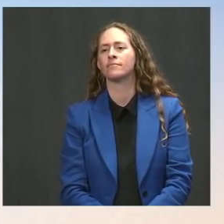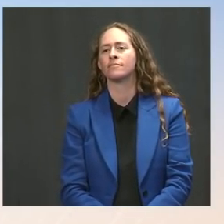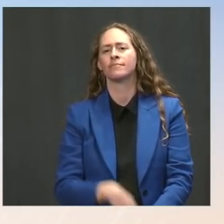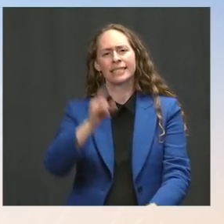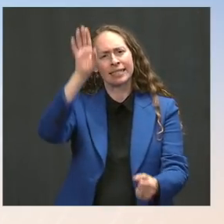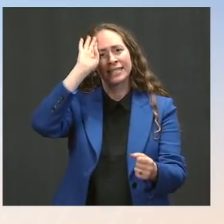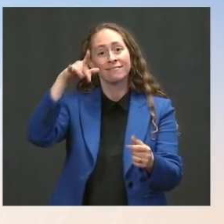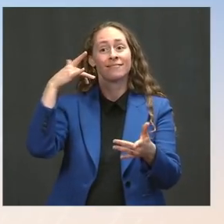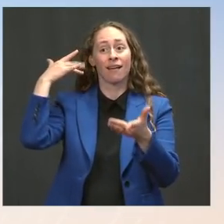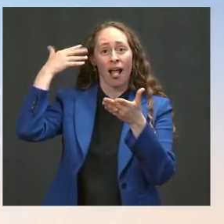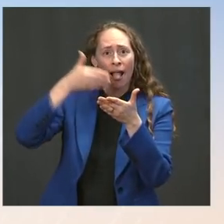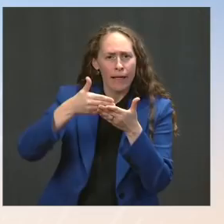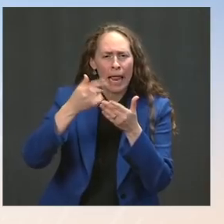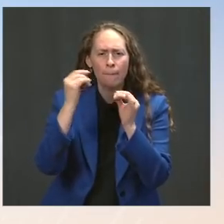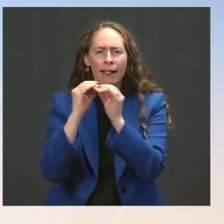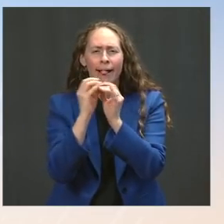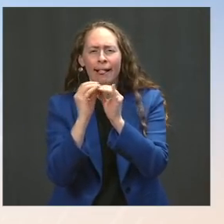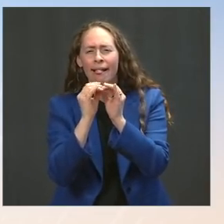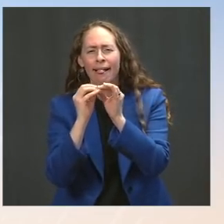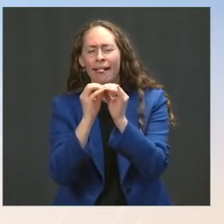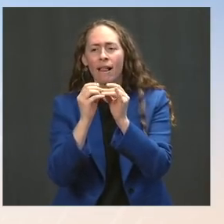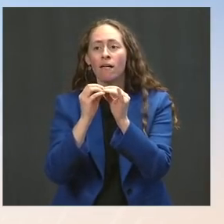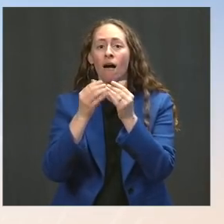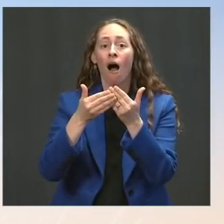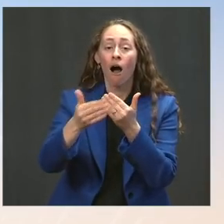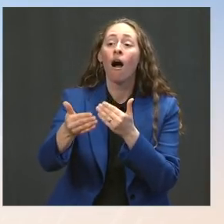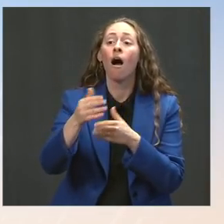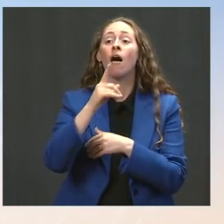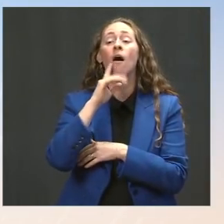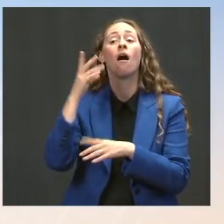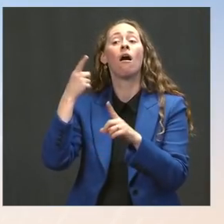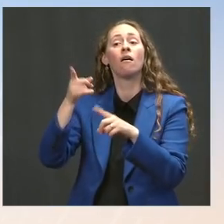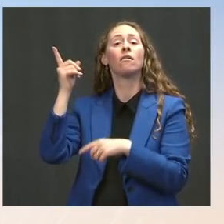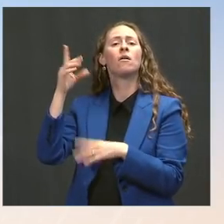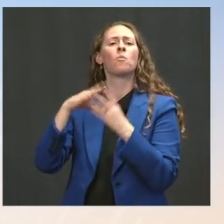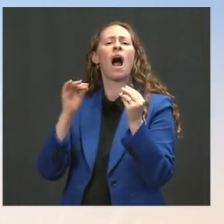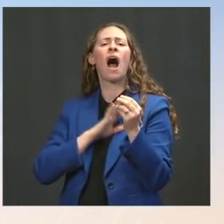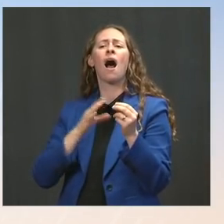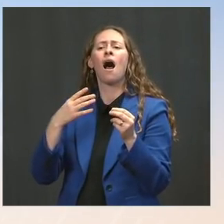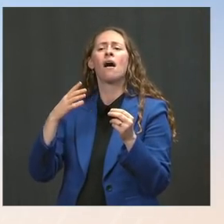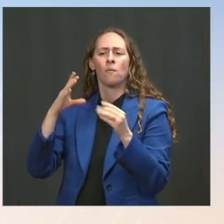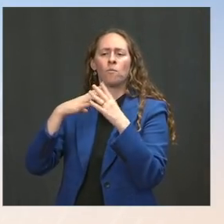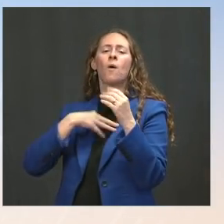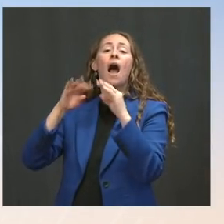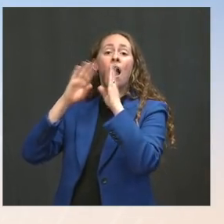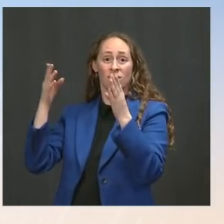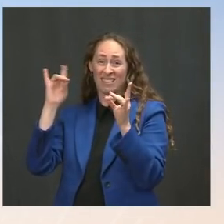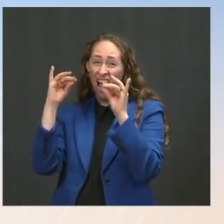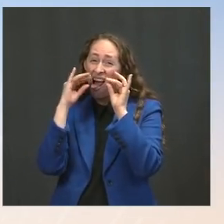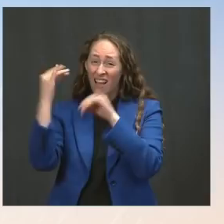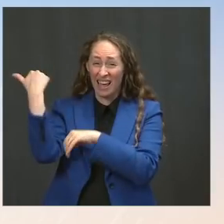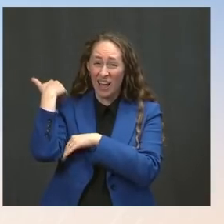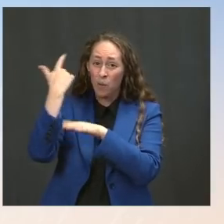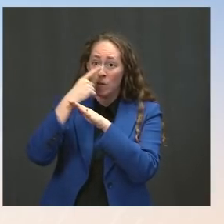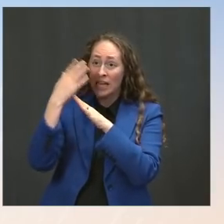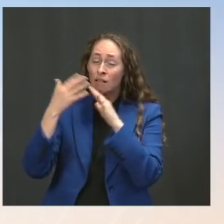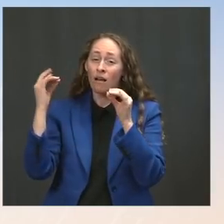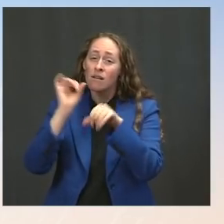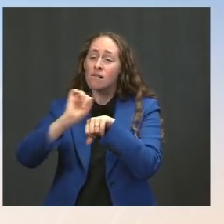tell you also that White House staff and negotiators worked through the weekend, as I think many of you know. The President worked the phones all weekend and is continuing to.